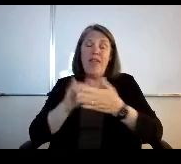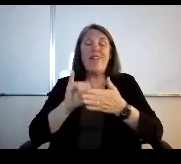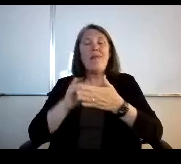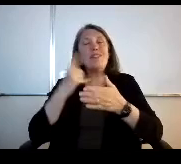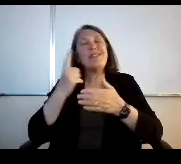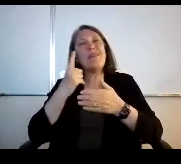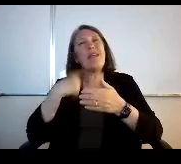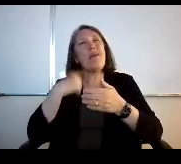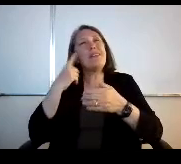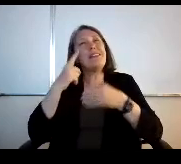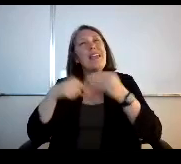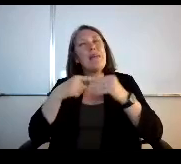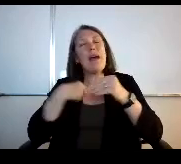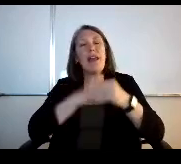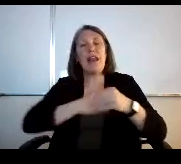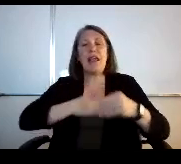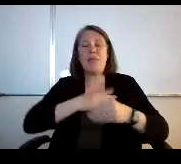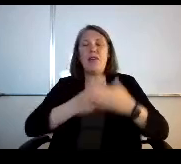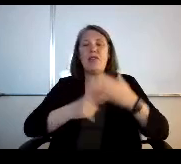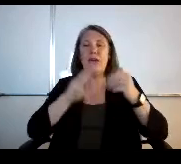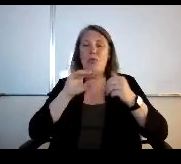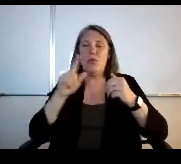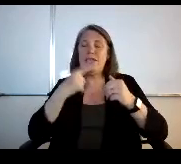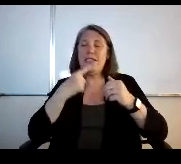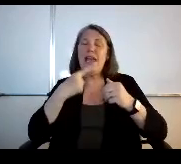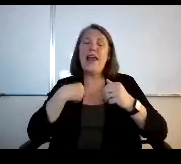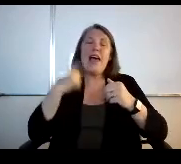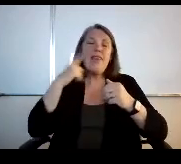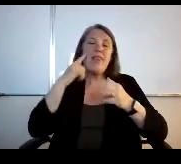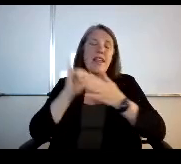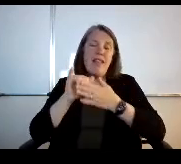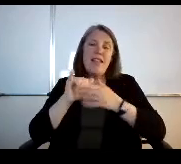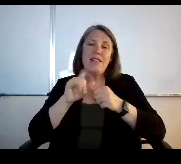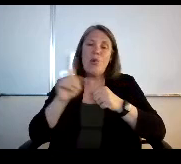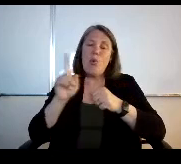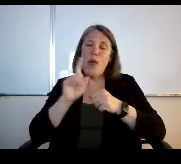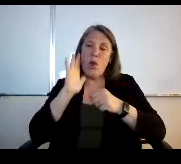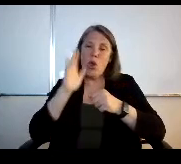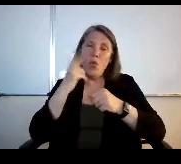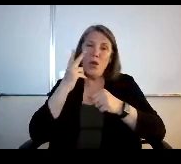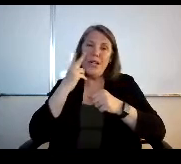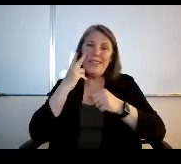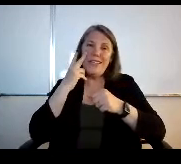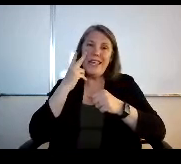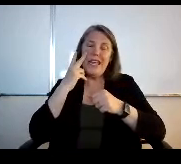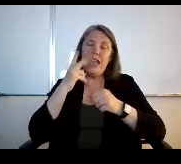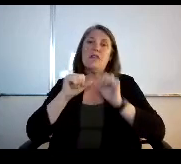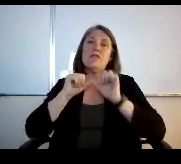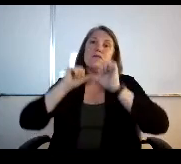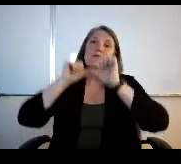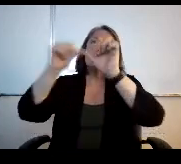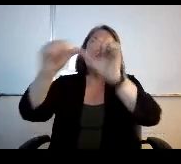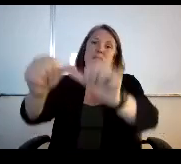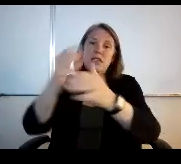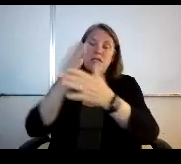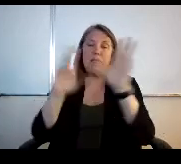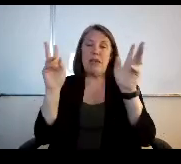and I I appreciate what will was saying. I think that that is where you're going to see. Kind of the longevity of some of these issues that have come